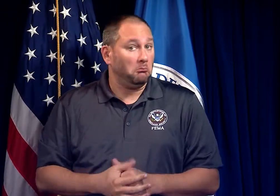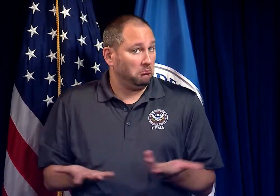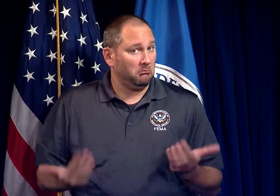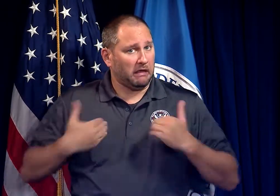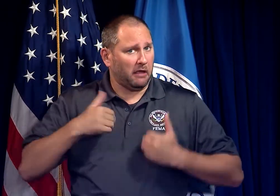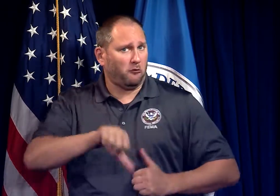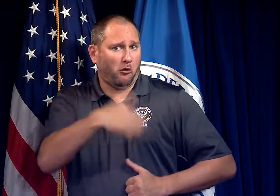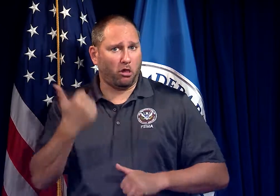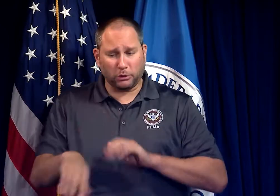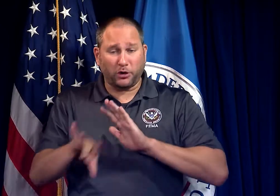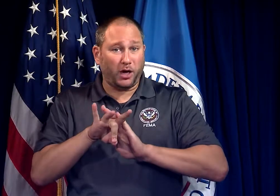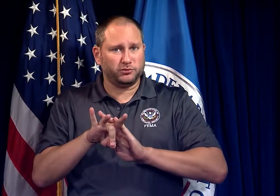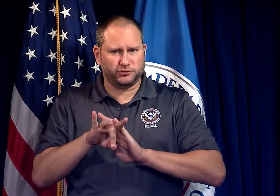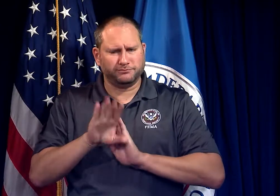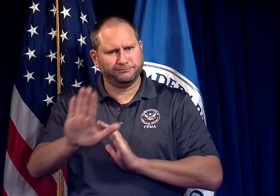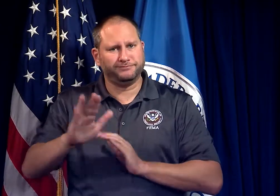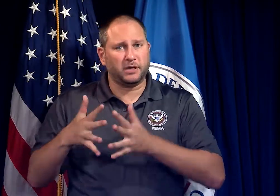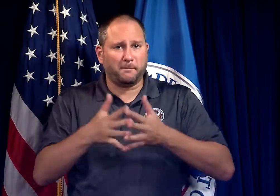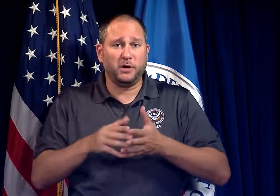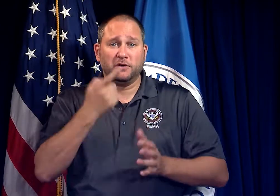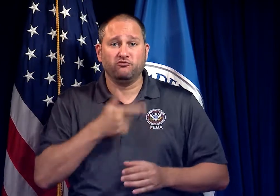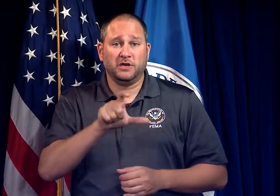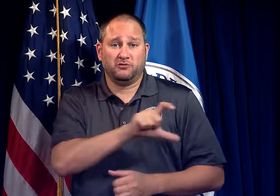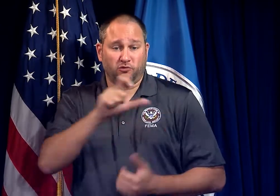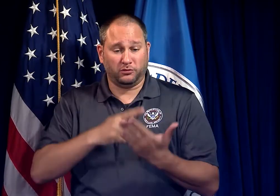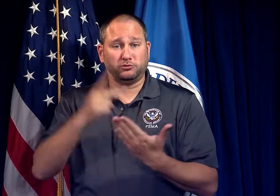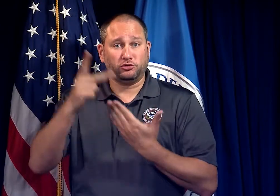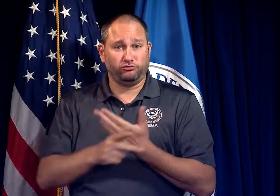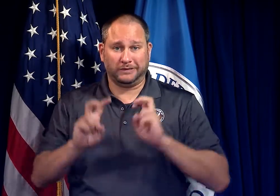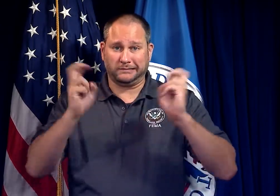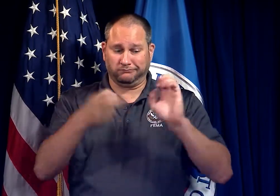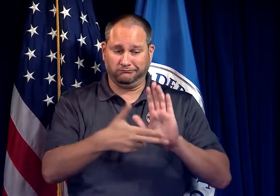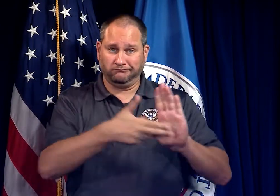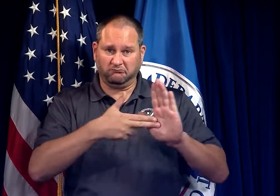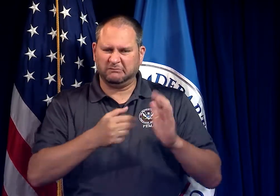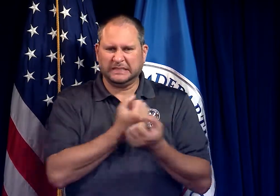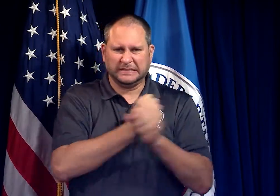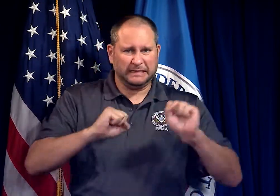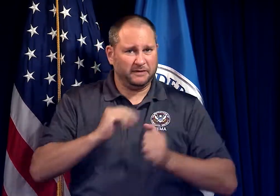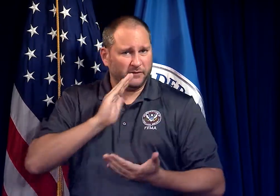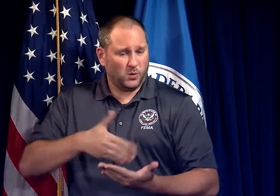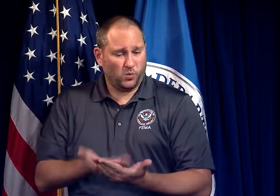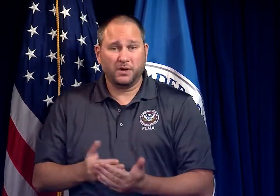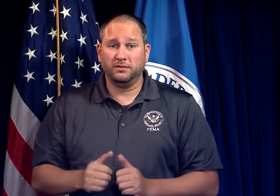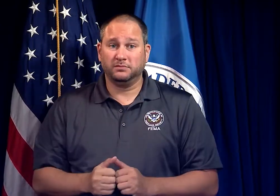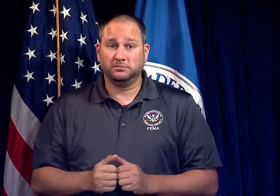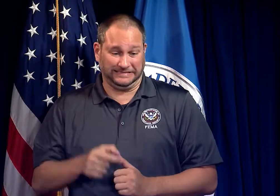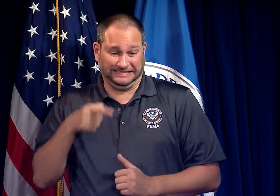or use the American Red Cross’s Safe and Well program,